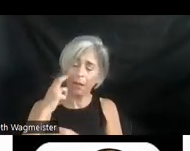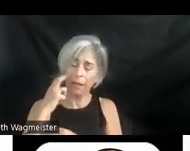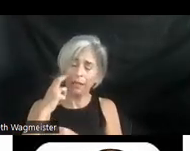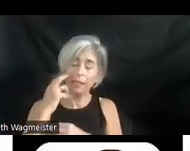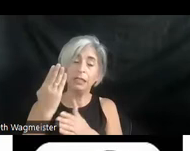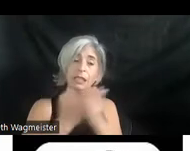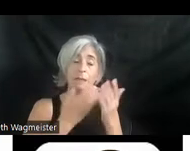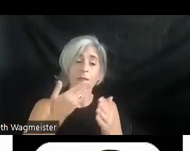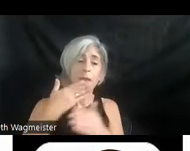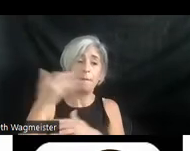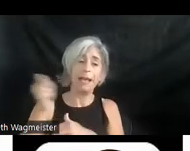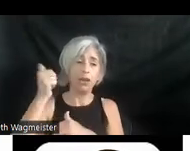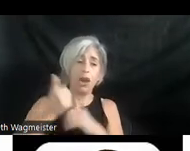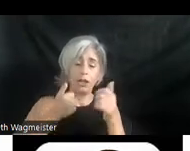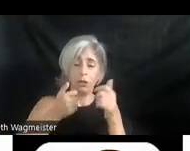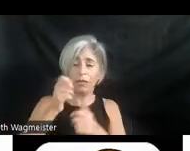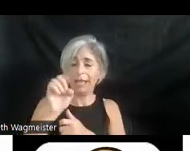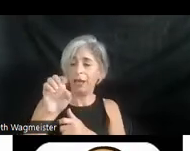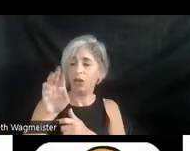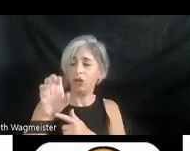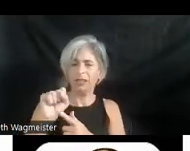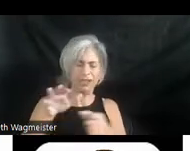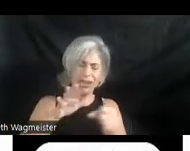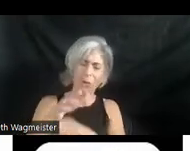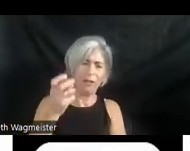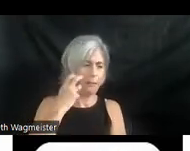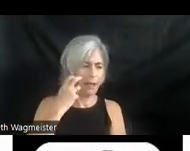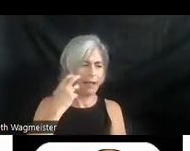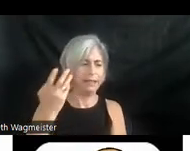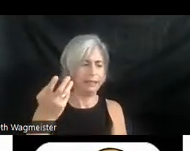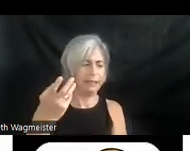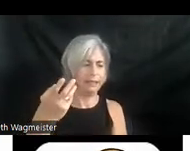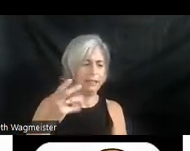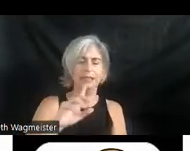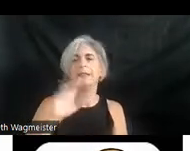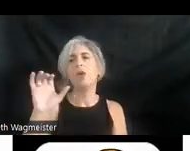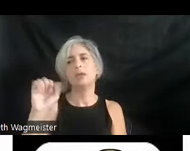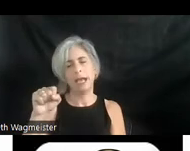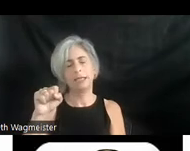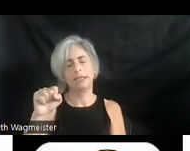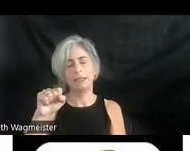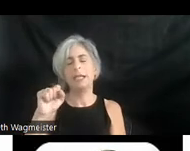best audio editors are people who are totally blind. So very much so. It is a growth industry